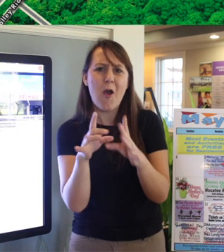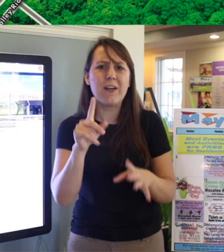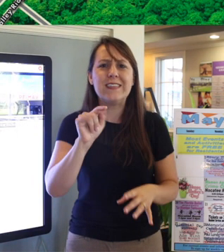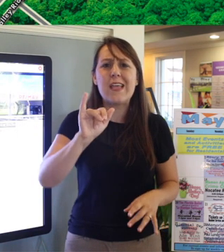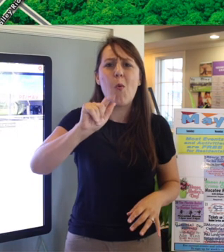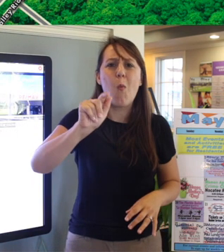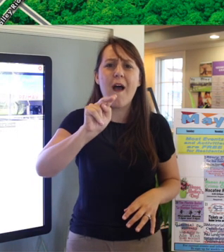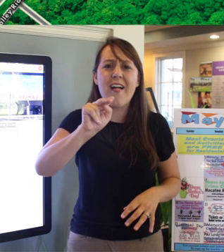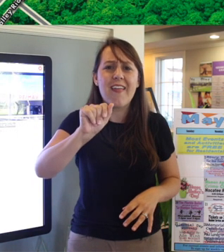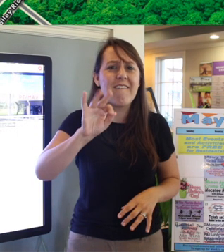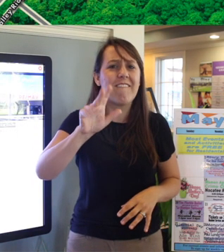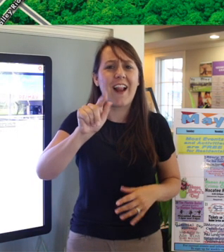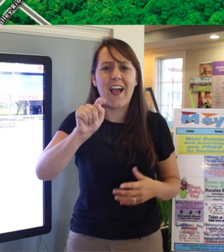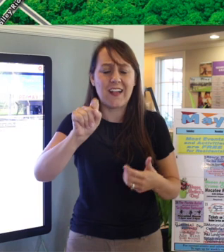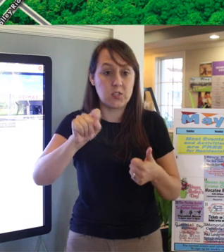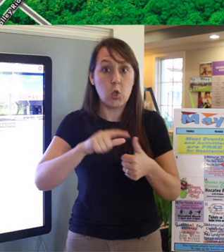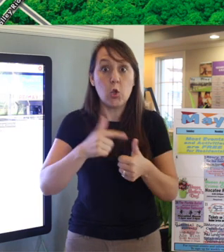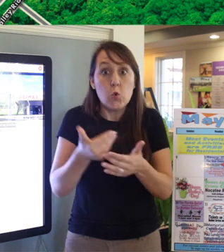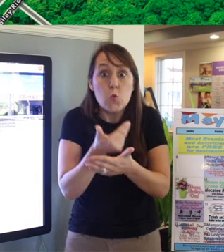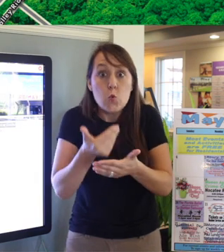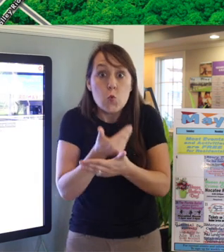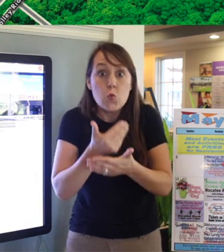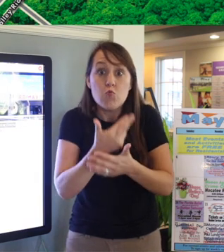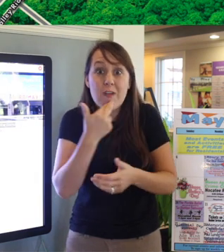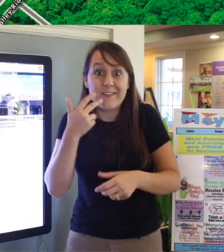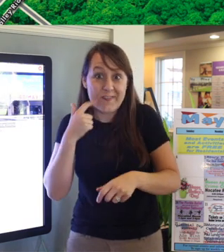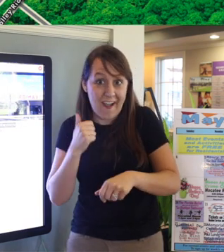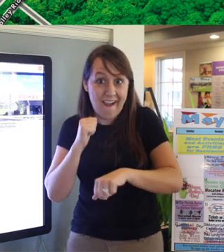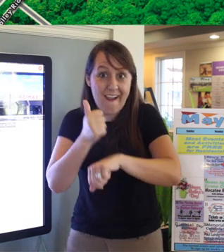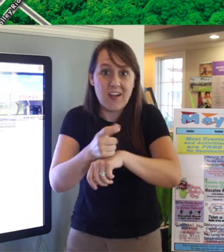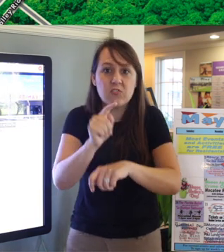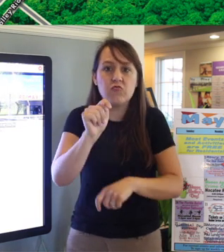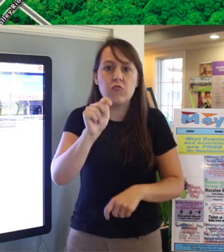We have a new restaurant coming in called the Treylor Park out of Savannah